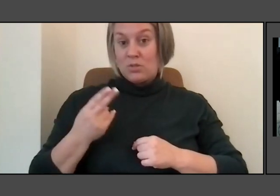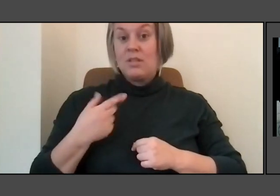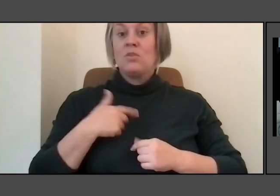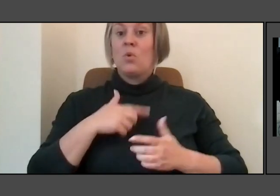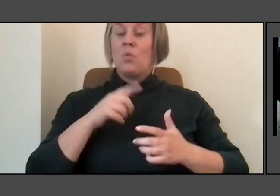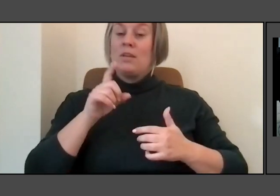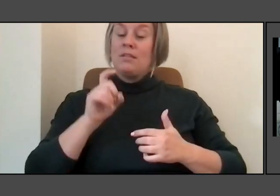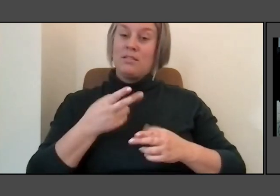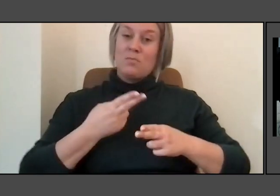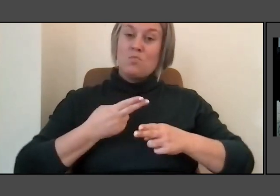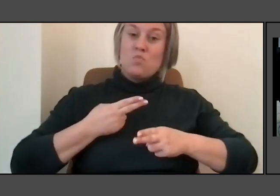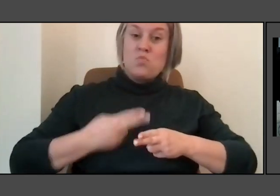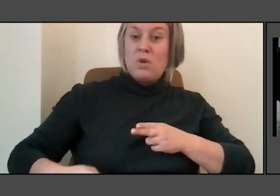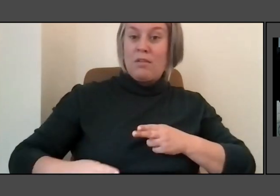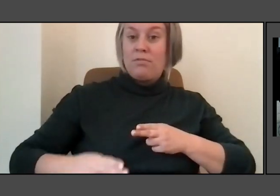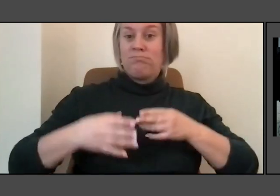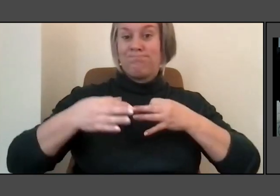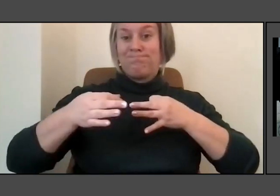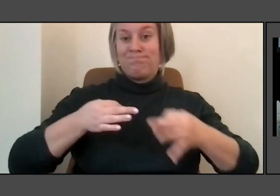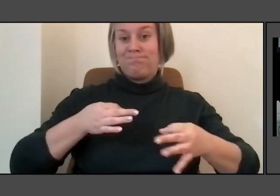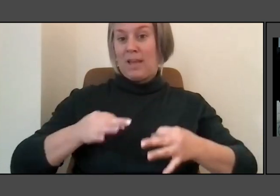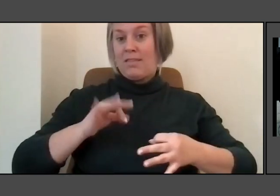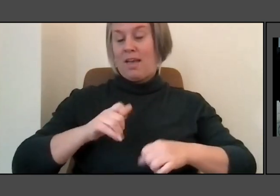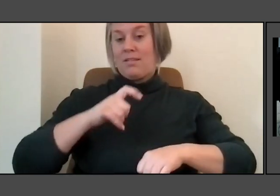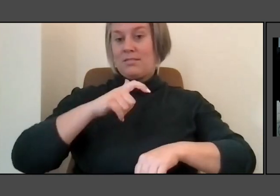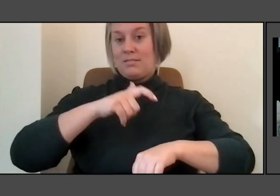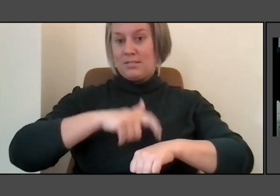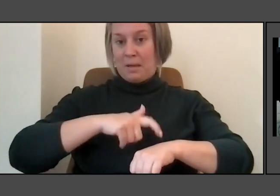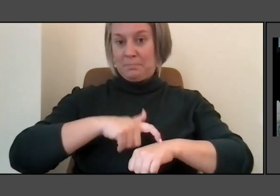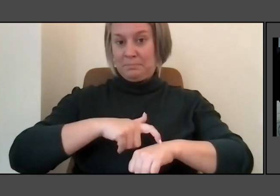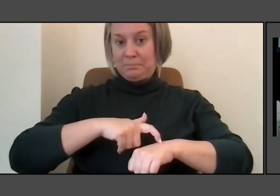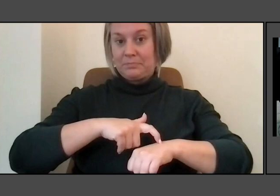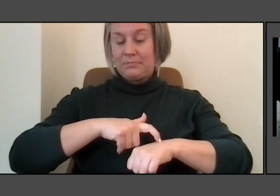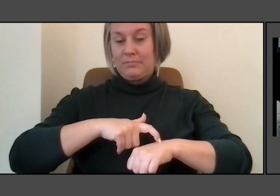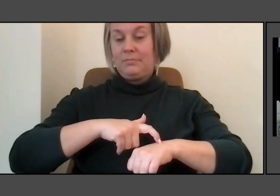of what this era was, intertwining peoples who had been killed.